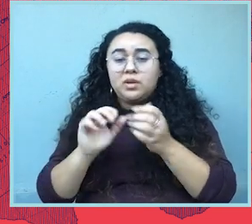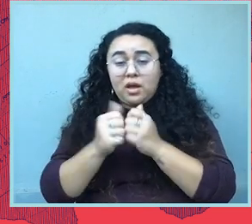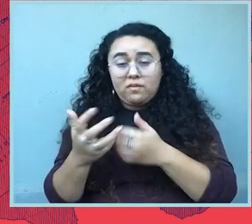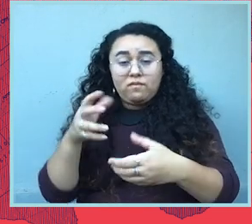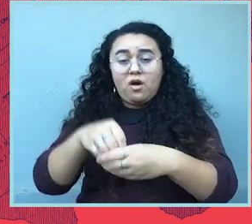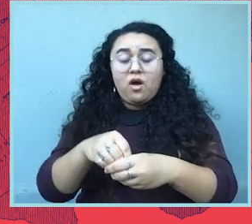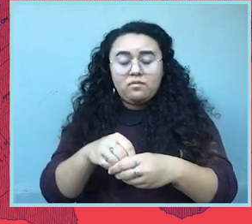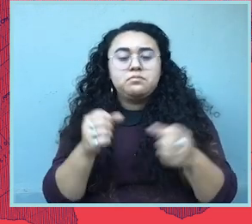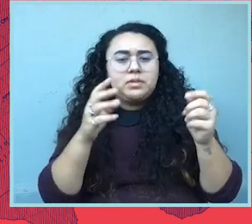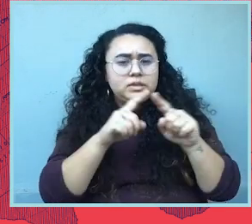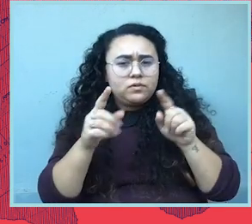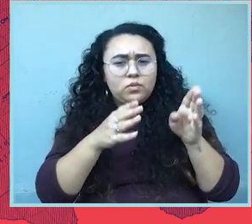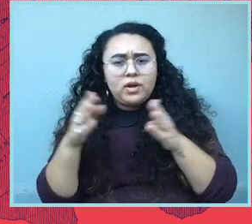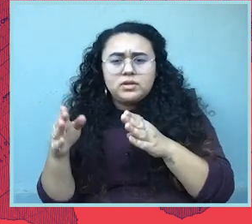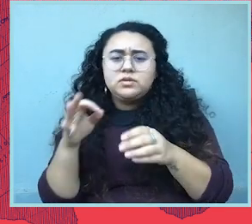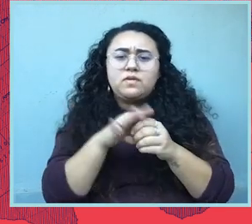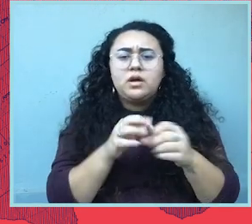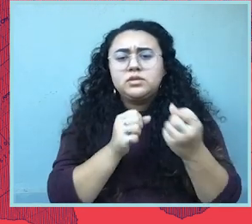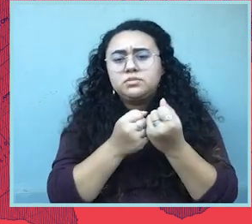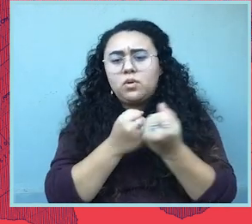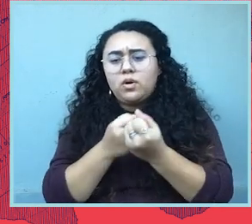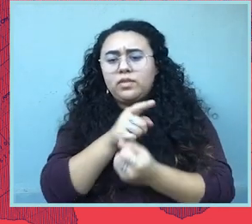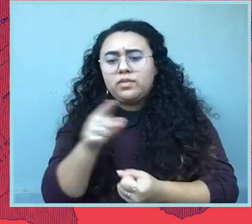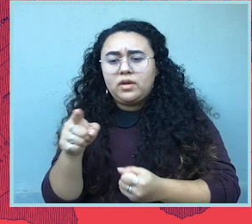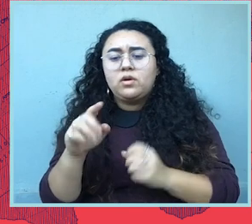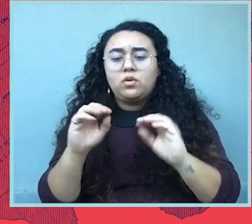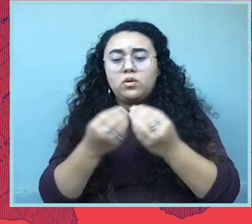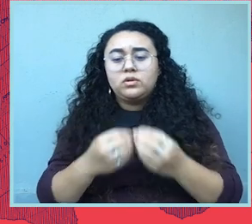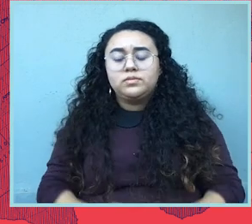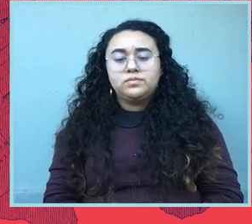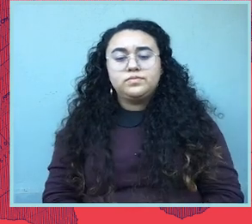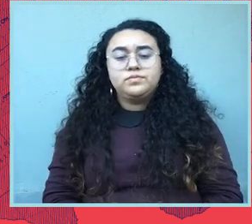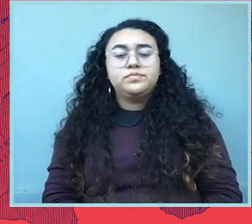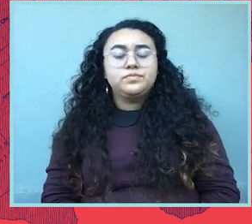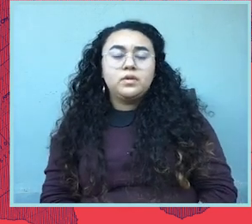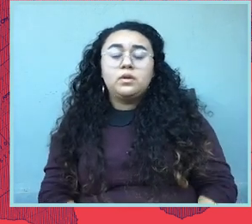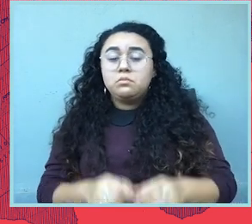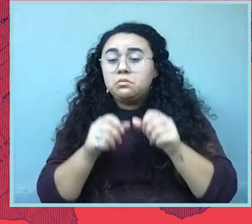There are so many ways to volunteer and to support these organizations, including being